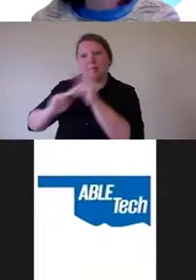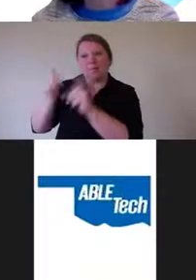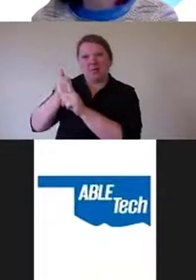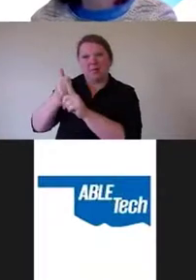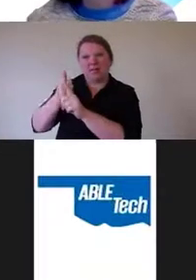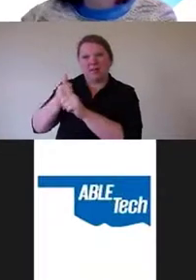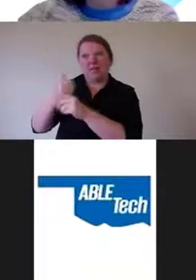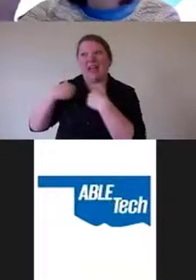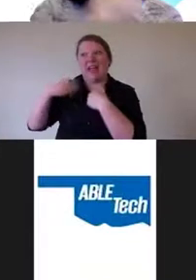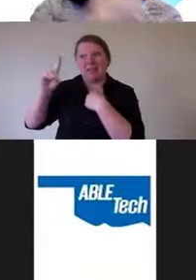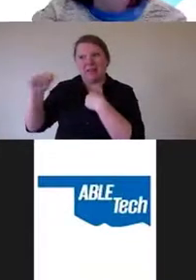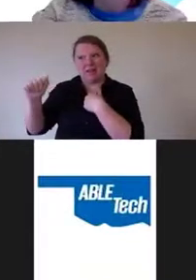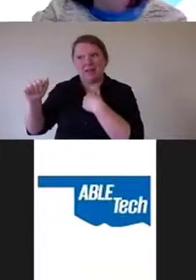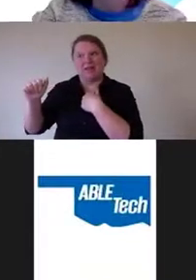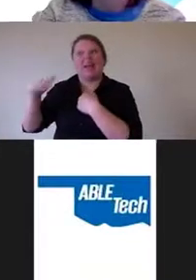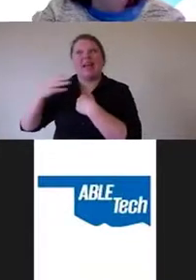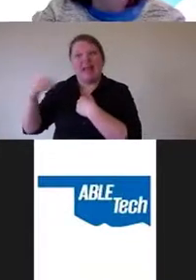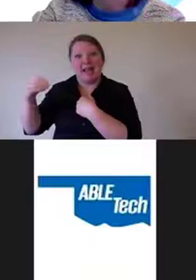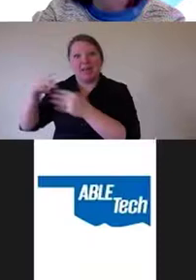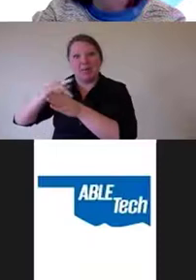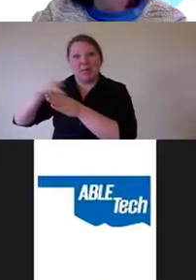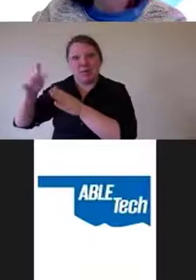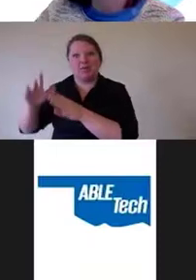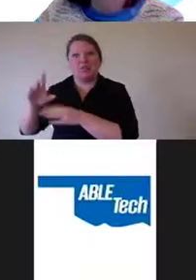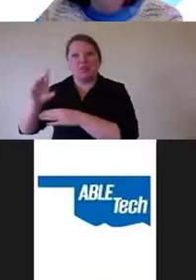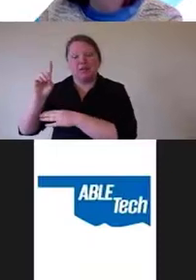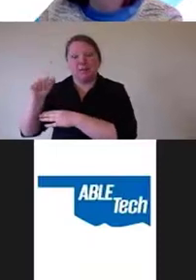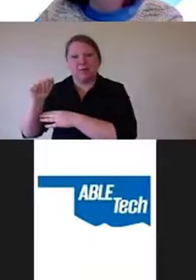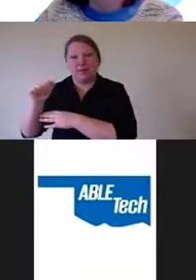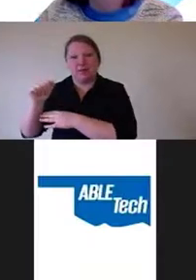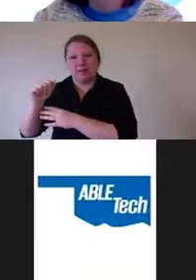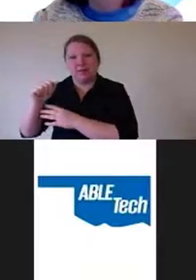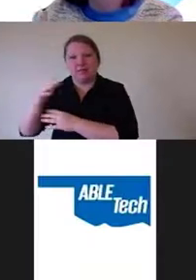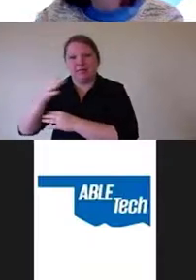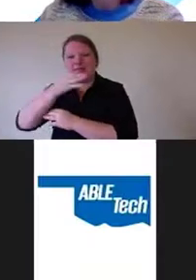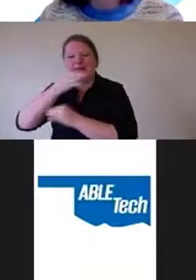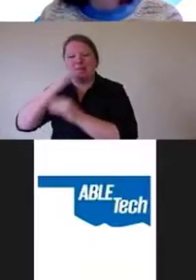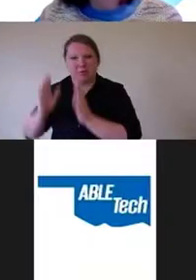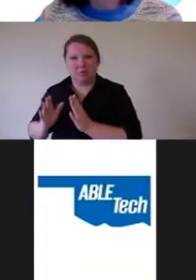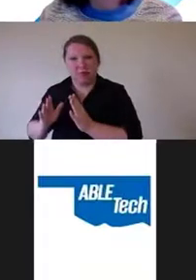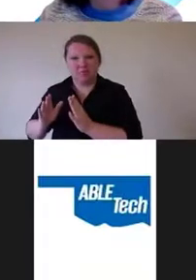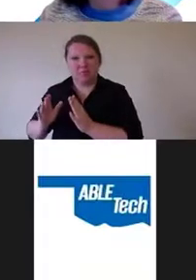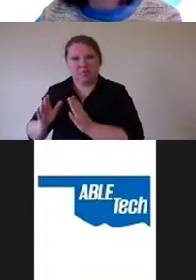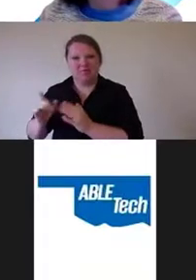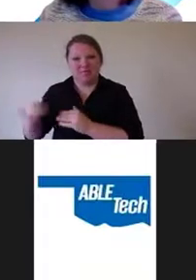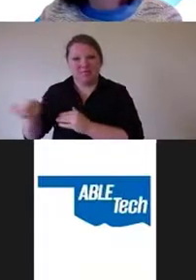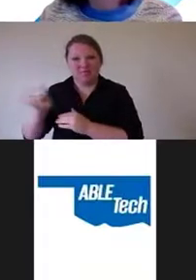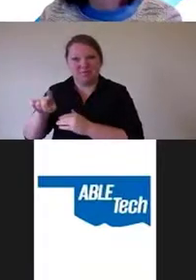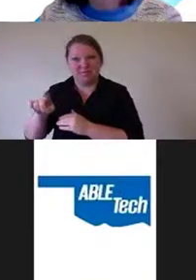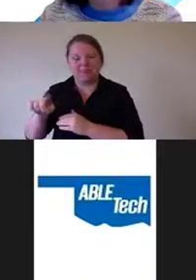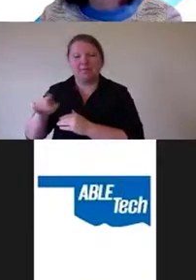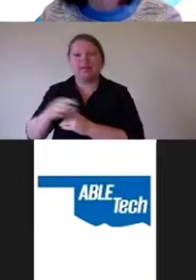worse than people without disabilities who are accessibility experts. And the people with disabilities who are